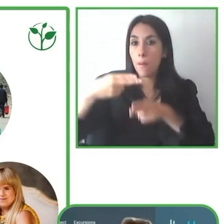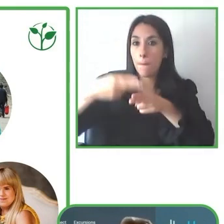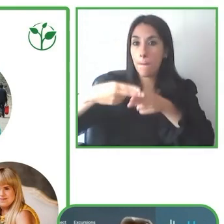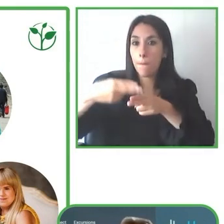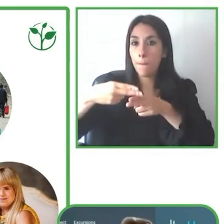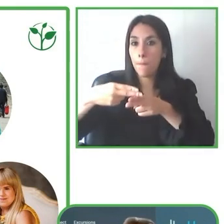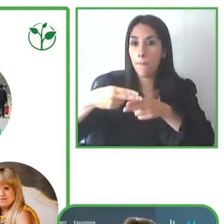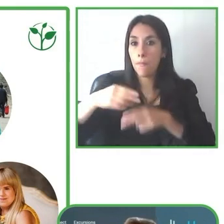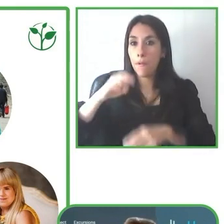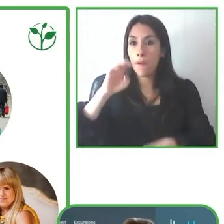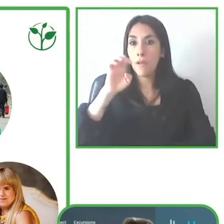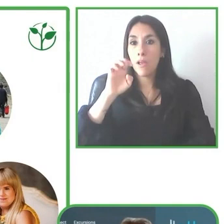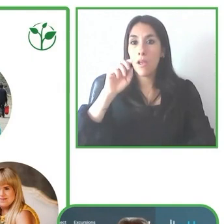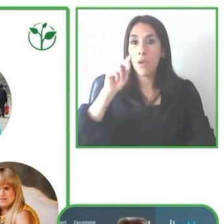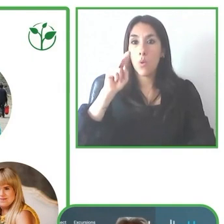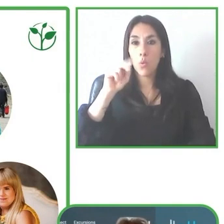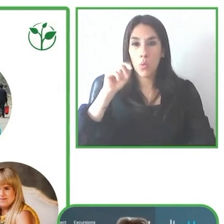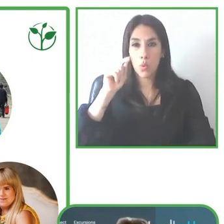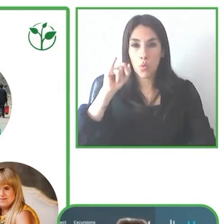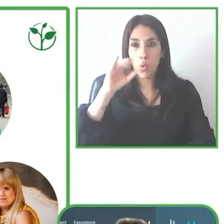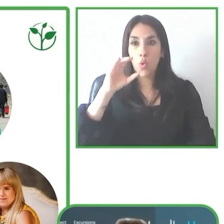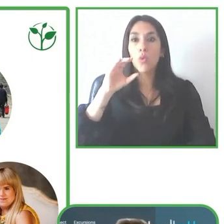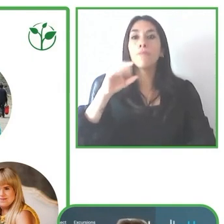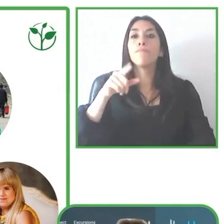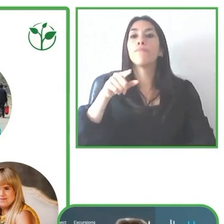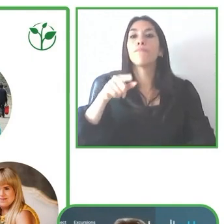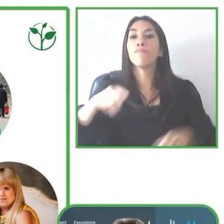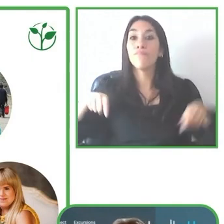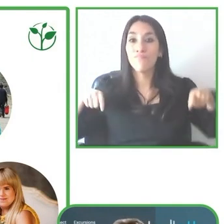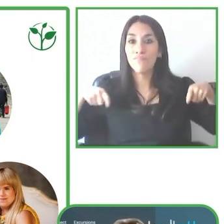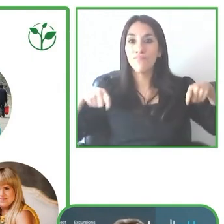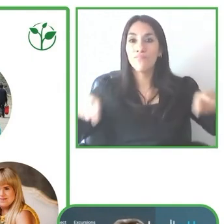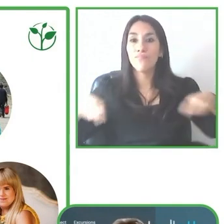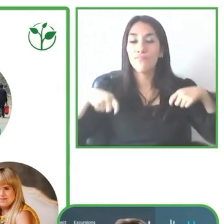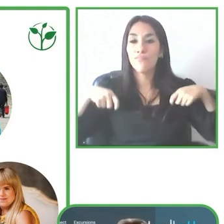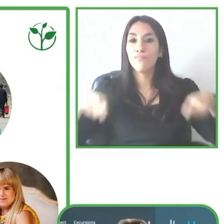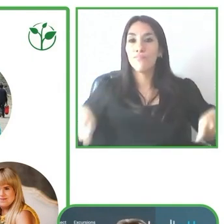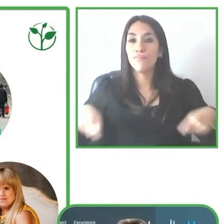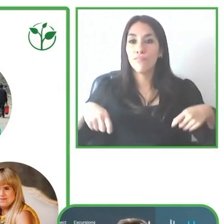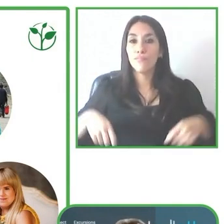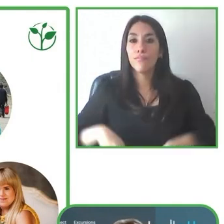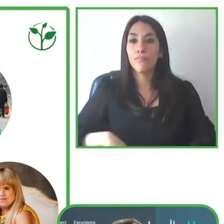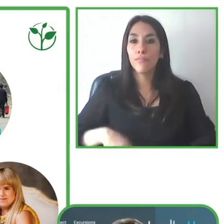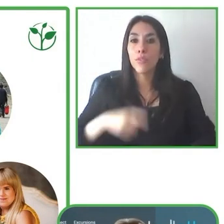he was a snowboarder and a lifeguard. But even now, he loves